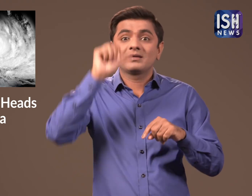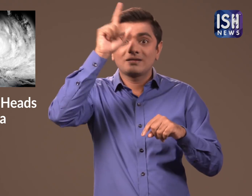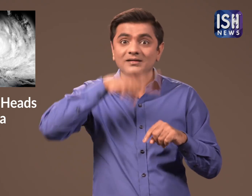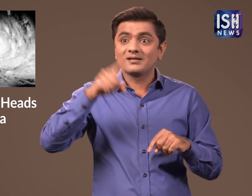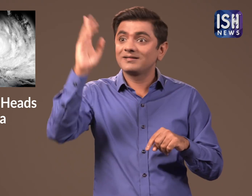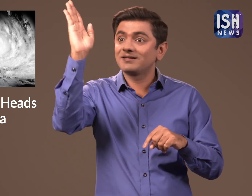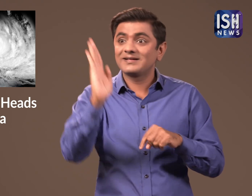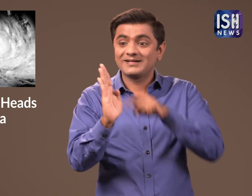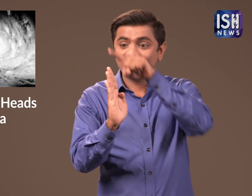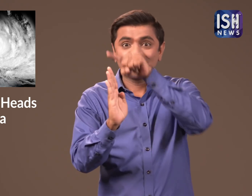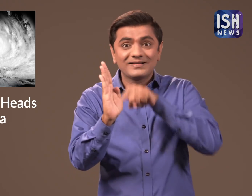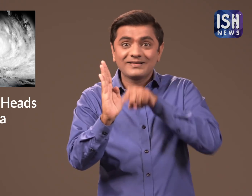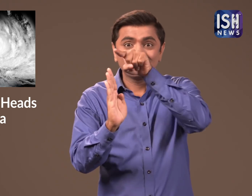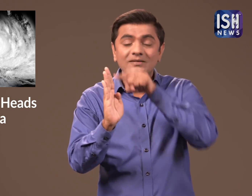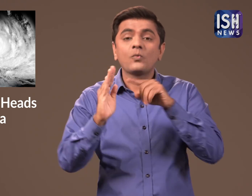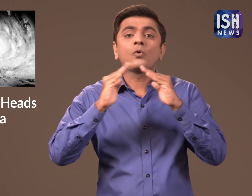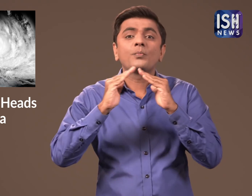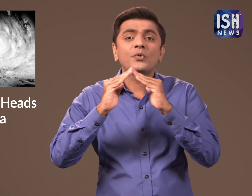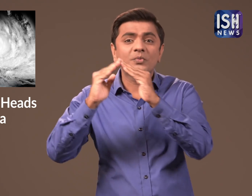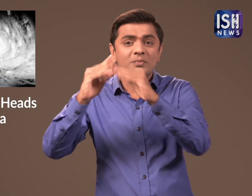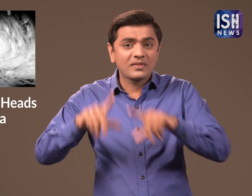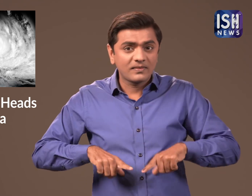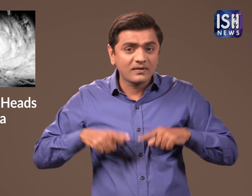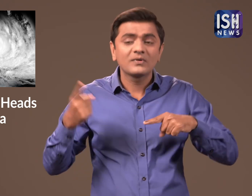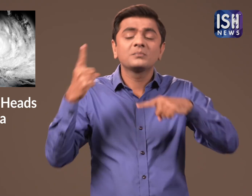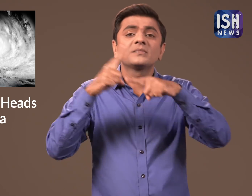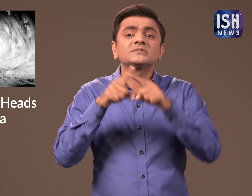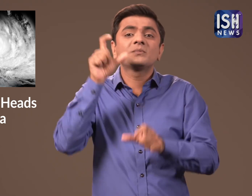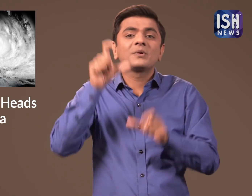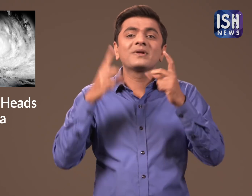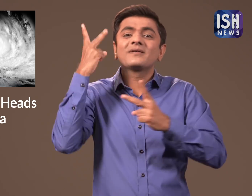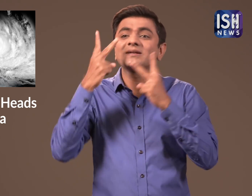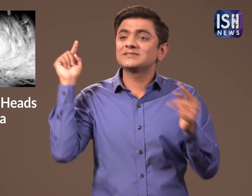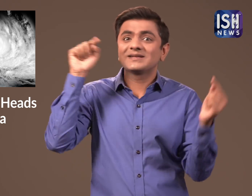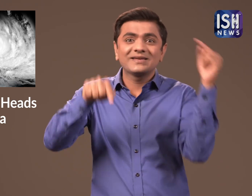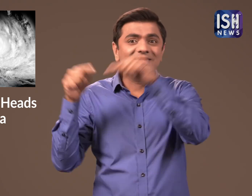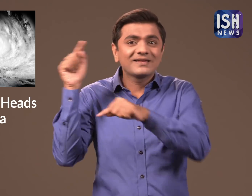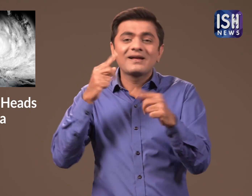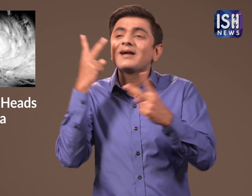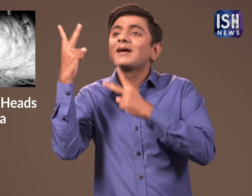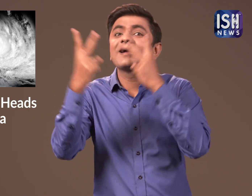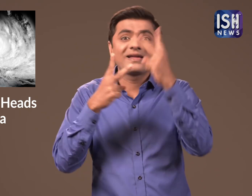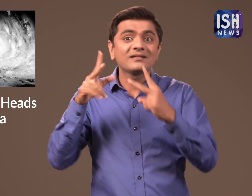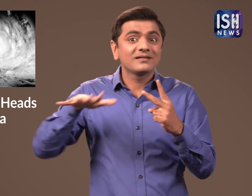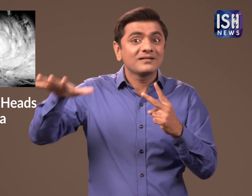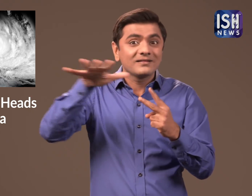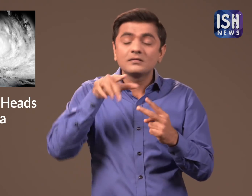People living in the coastal areas and tourists